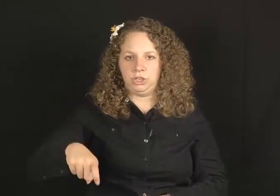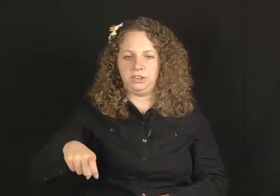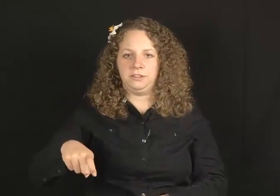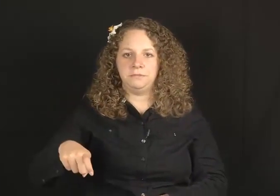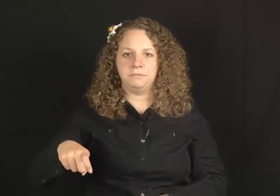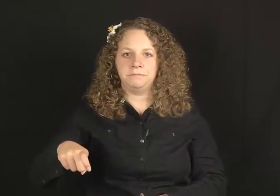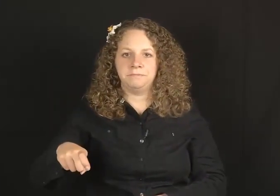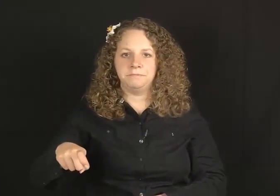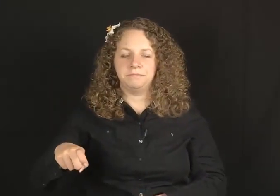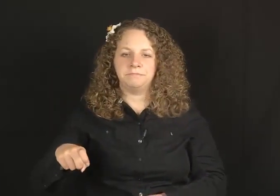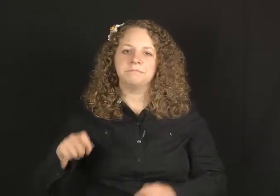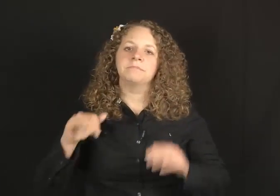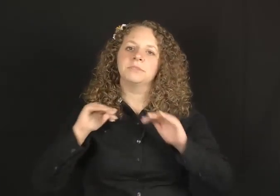VARIOUS.